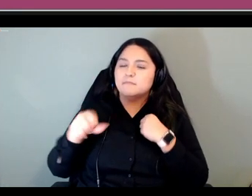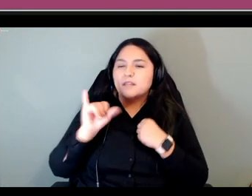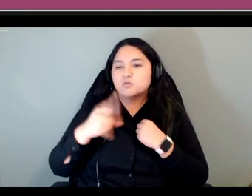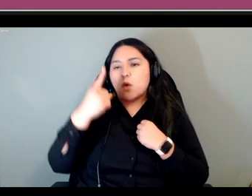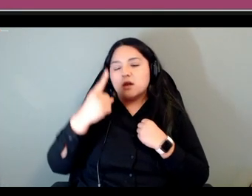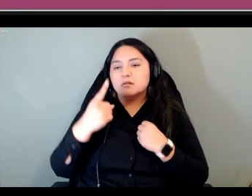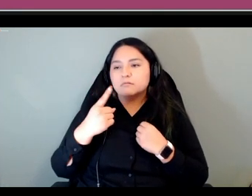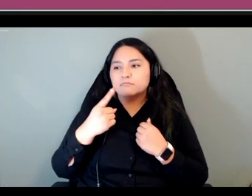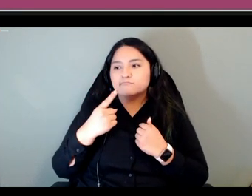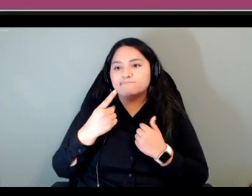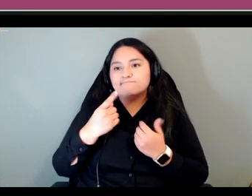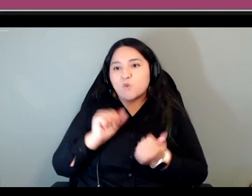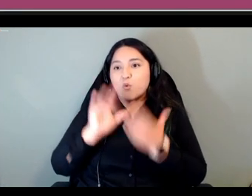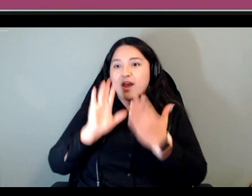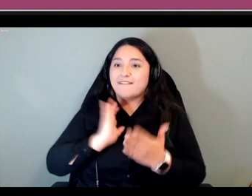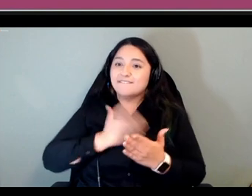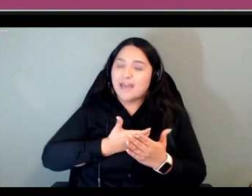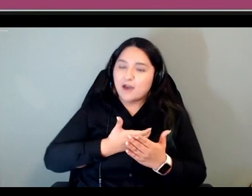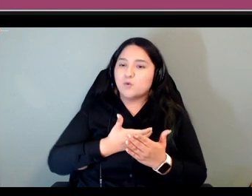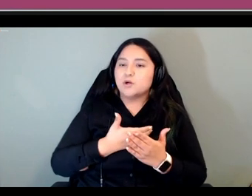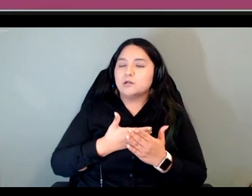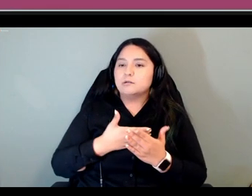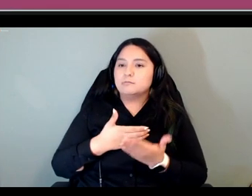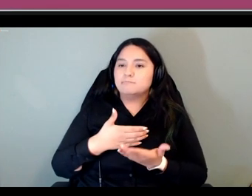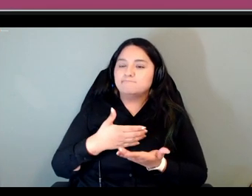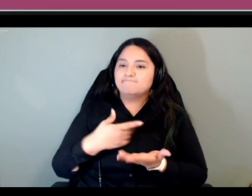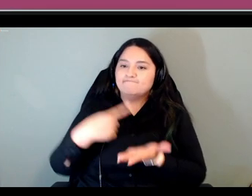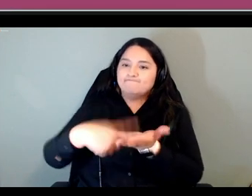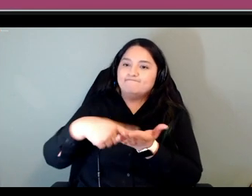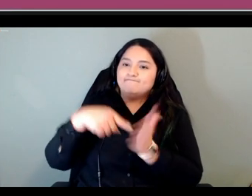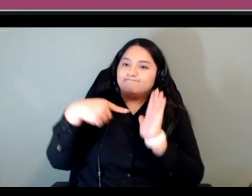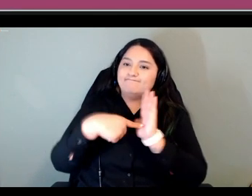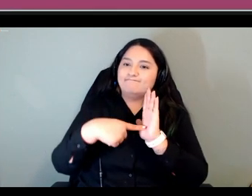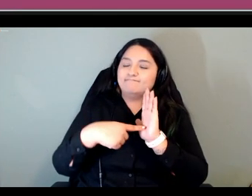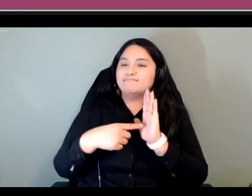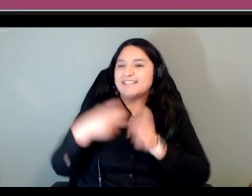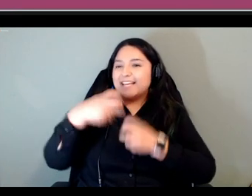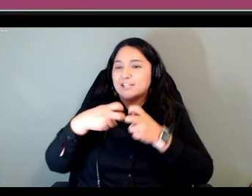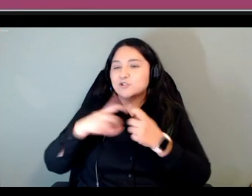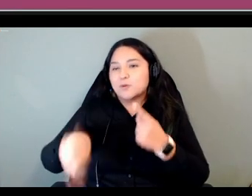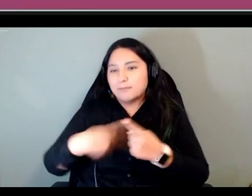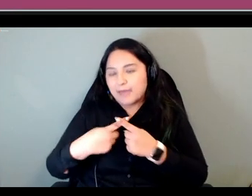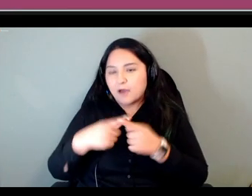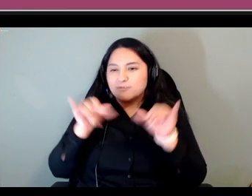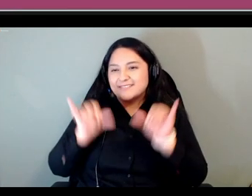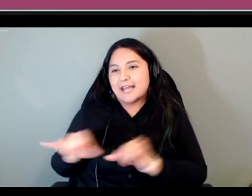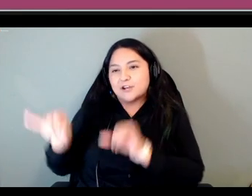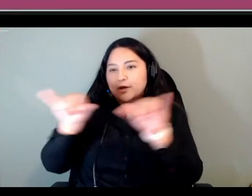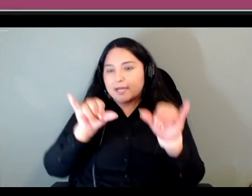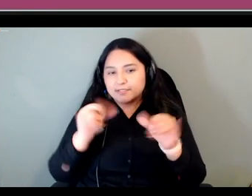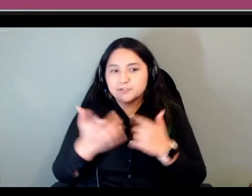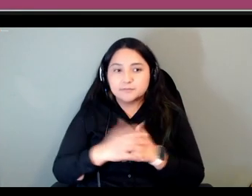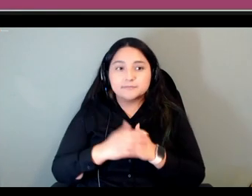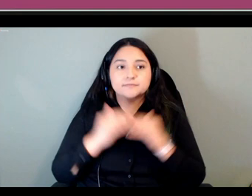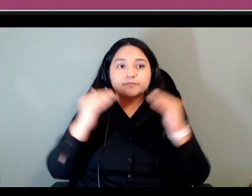this issue of lack of standardization and then as far as terminology goes um wherever